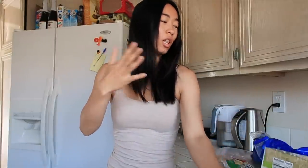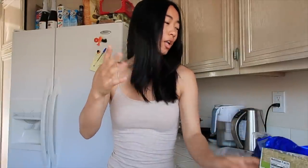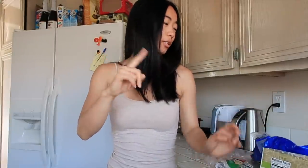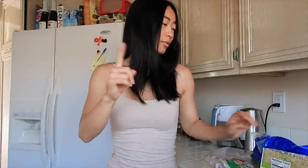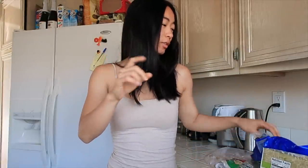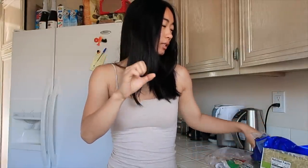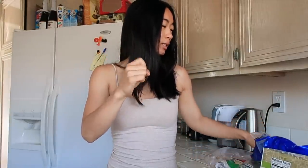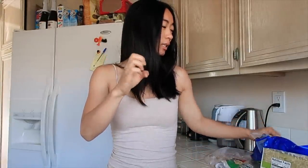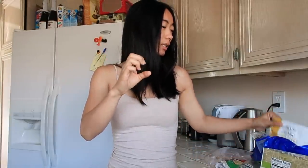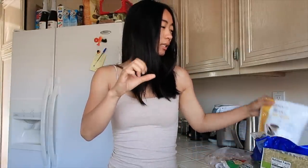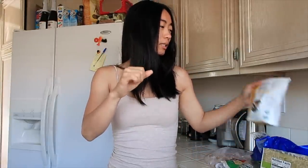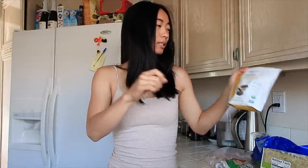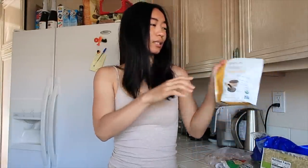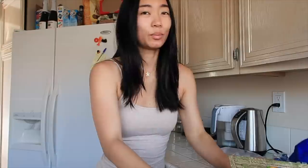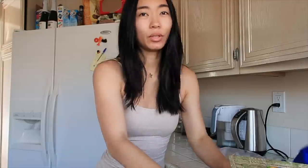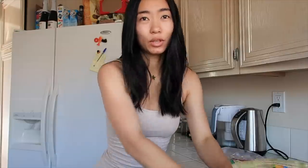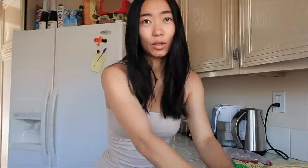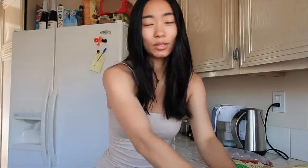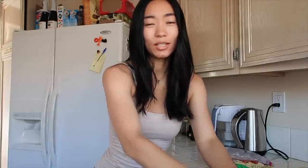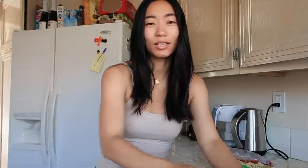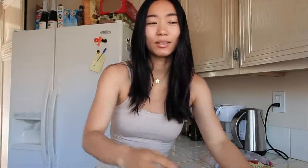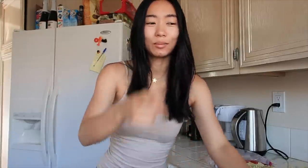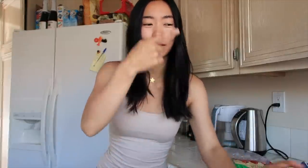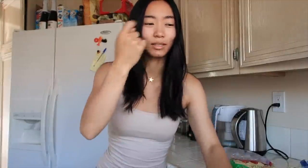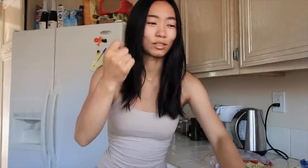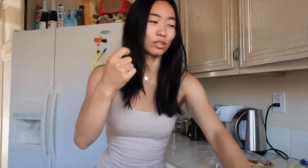just a lot of different seeds I put those in because